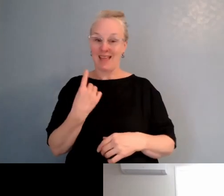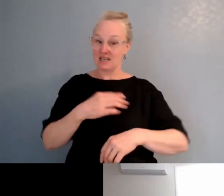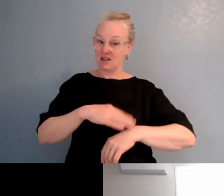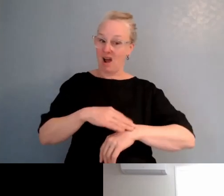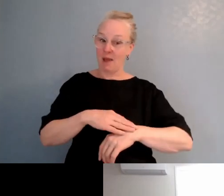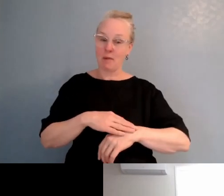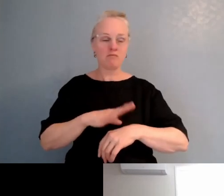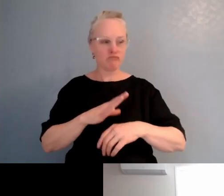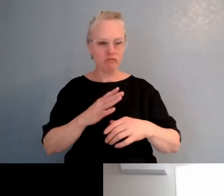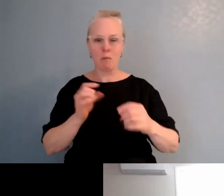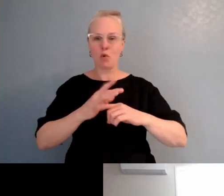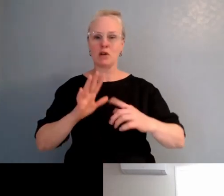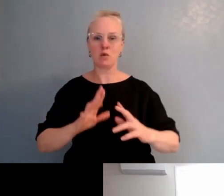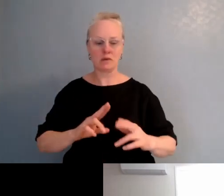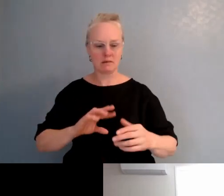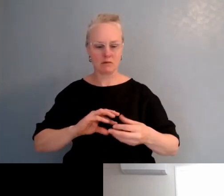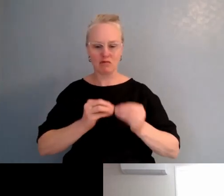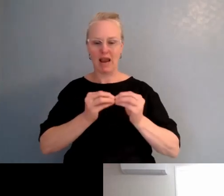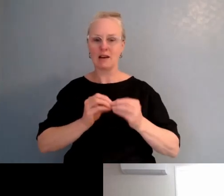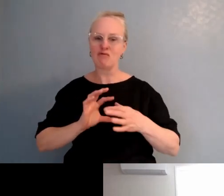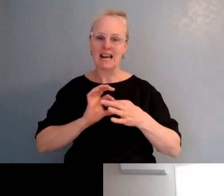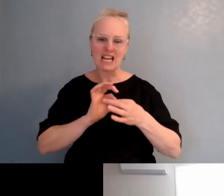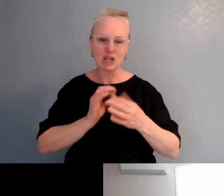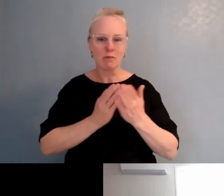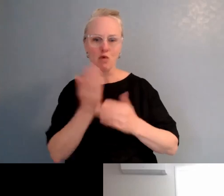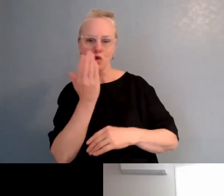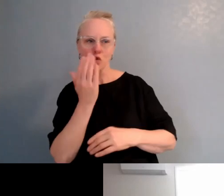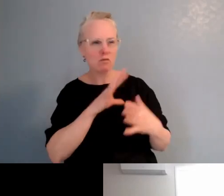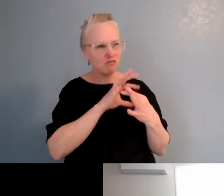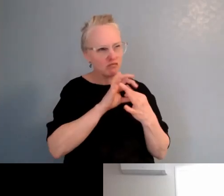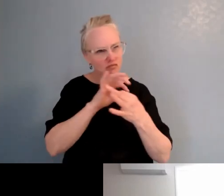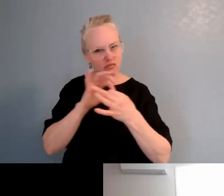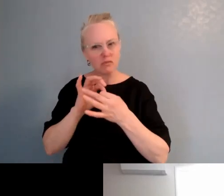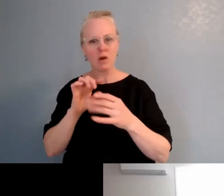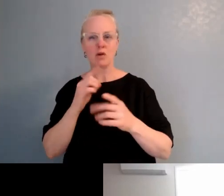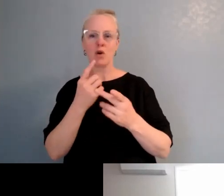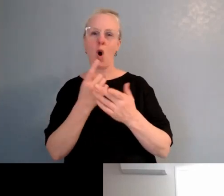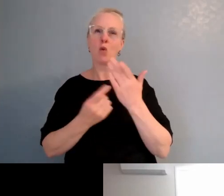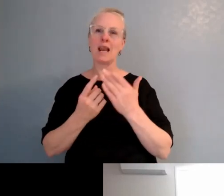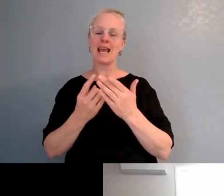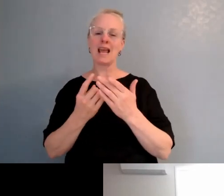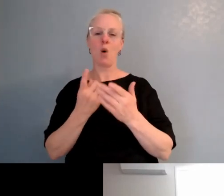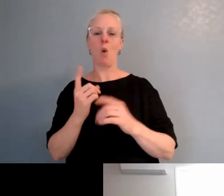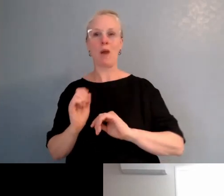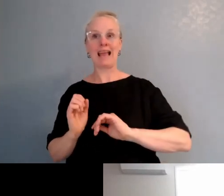right across the school, and looking to combine that. Not just what we're gonna give, but also what we're going to get. And that was really exciting, as well.